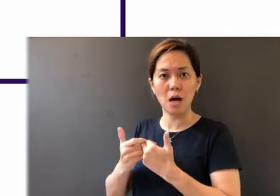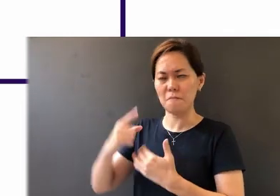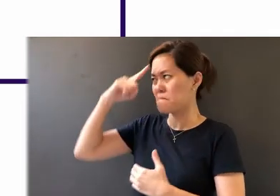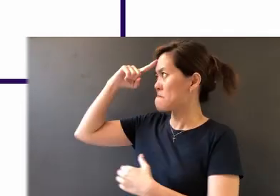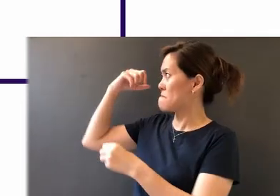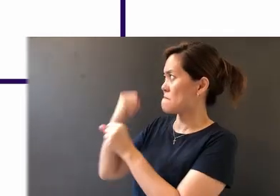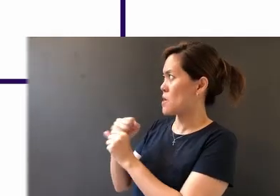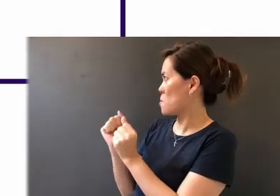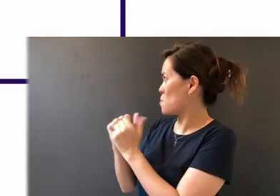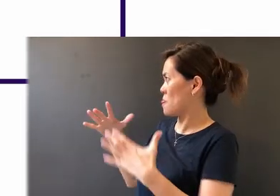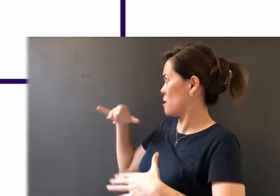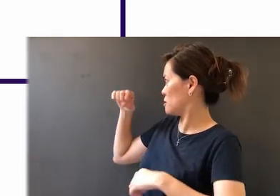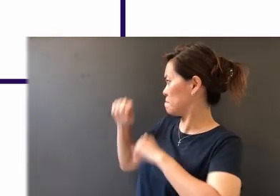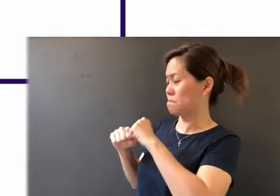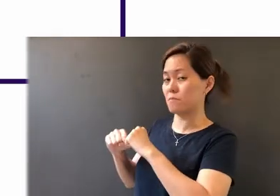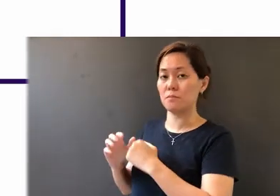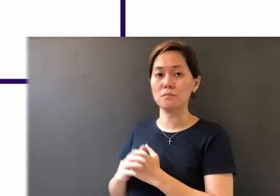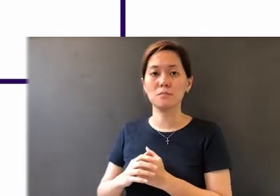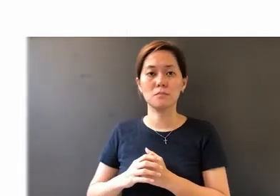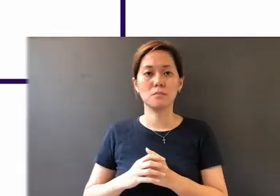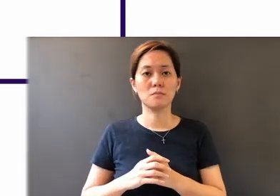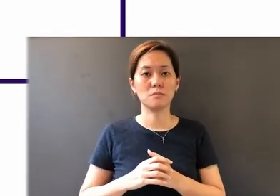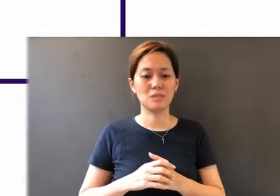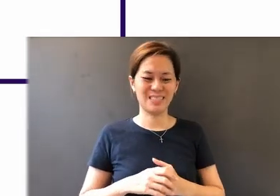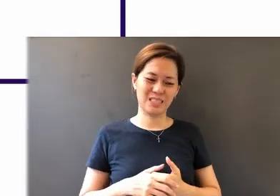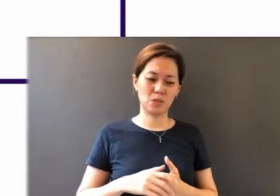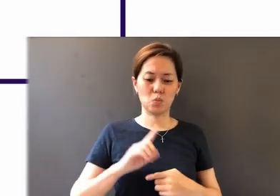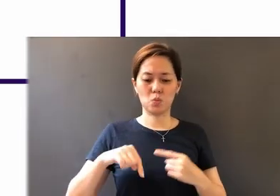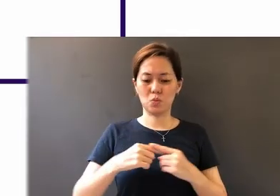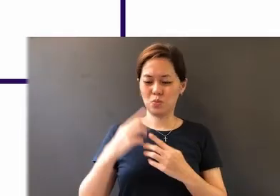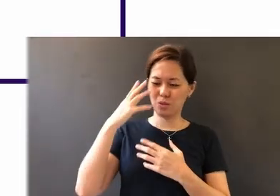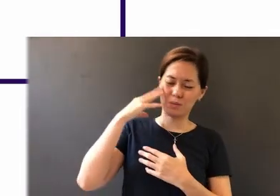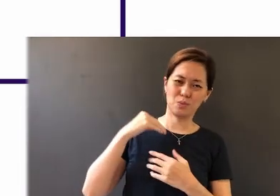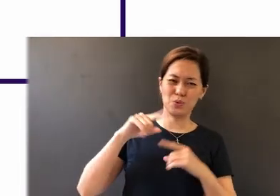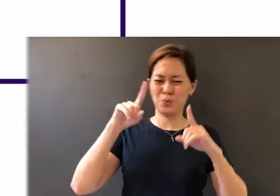doubting. In the midst of trial, sometimes we cannot see